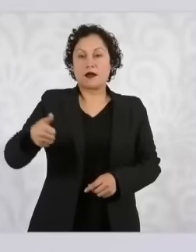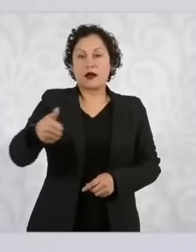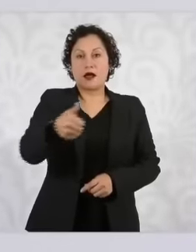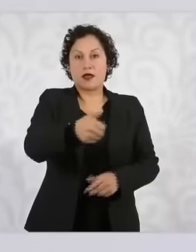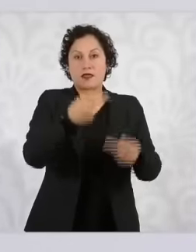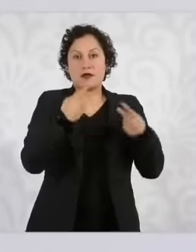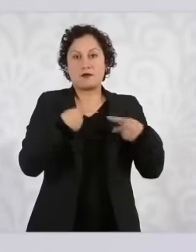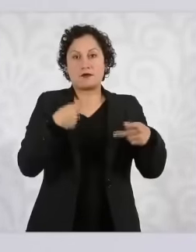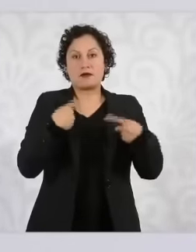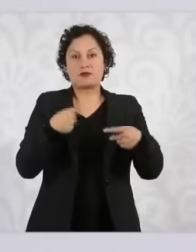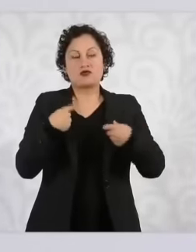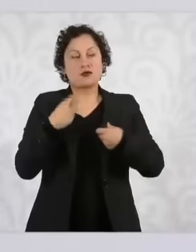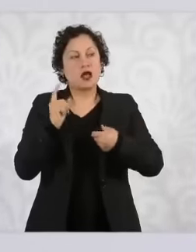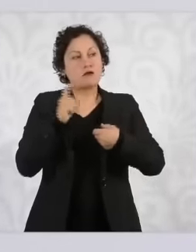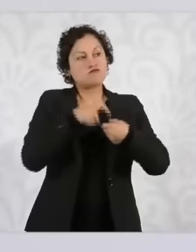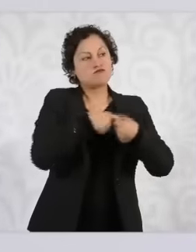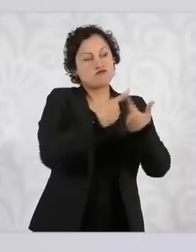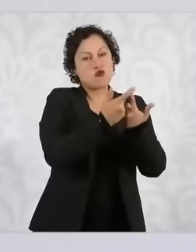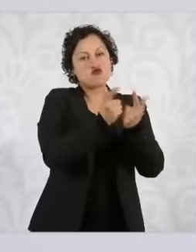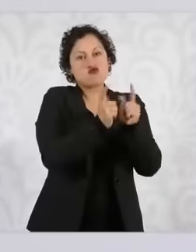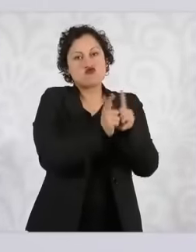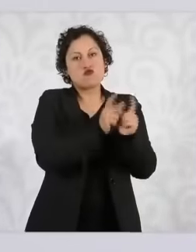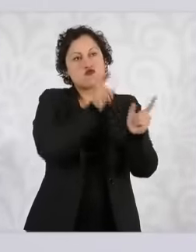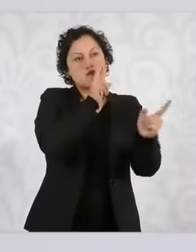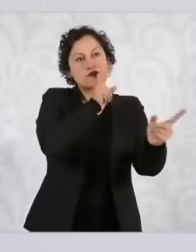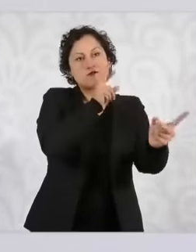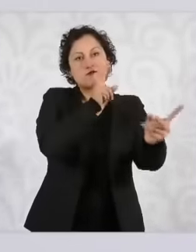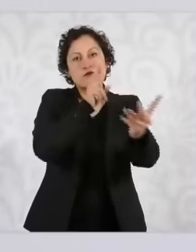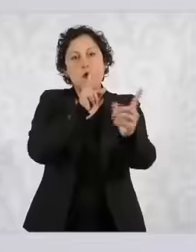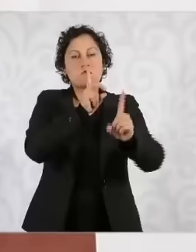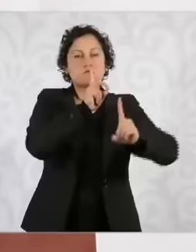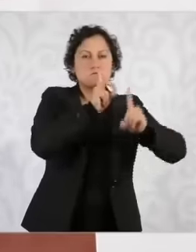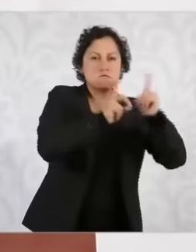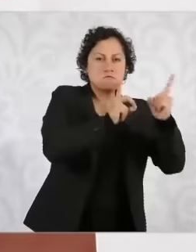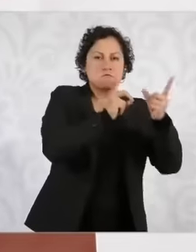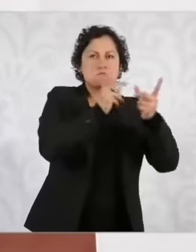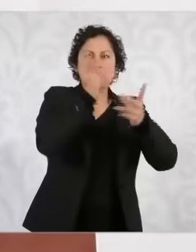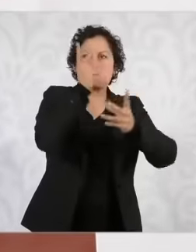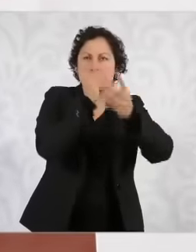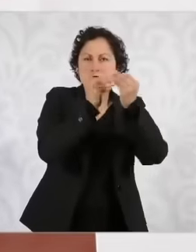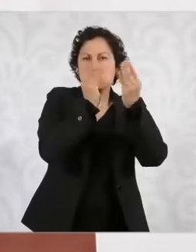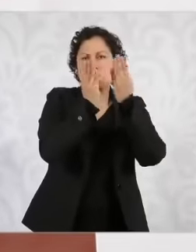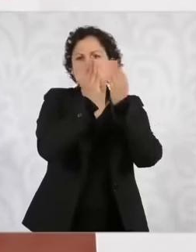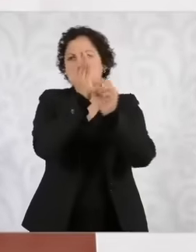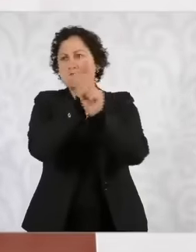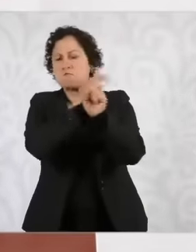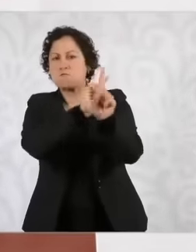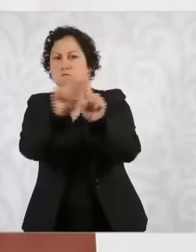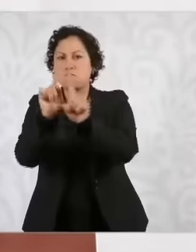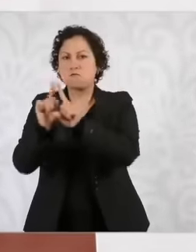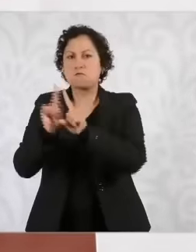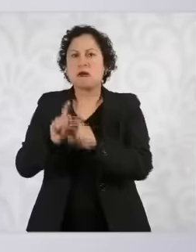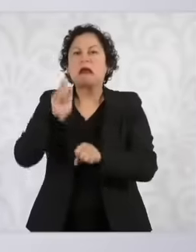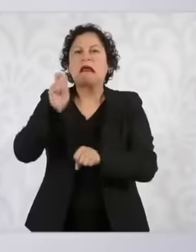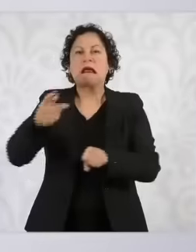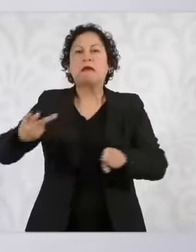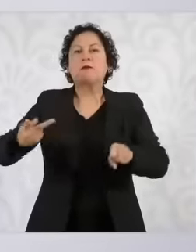to the extent that we serve even more young people and children in This measure will